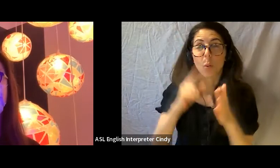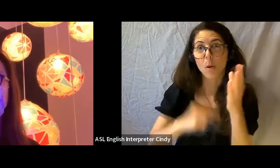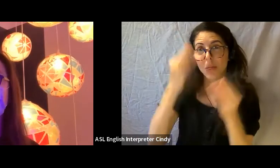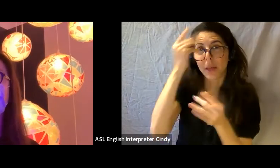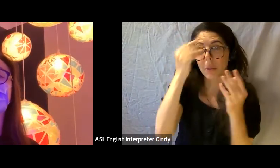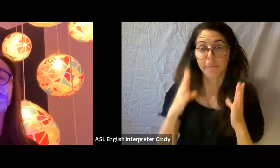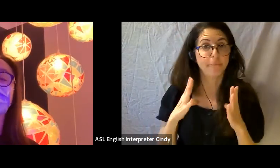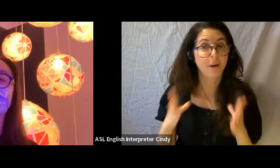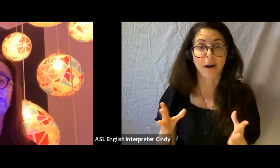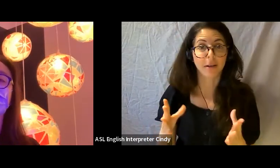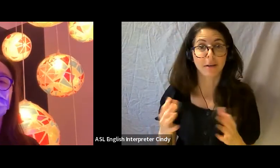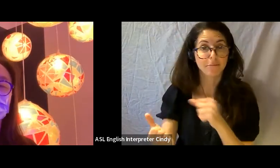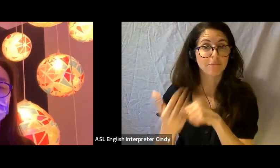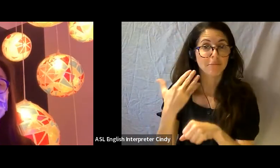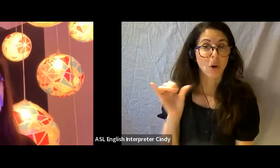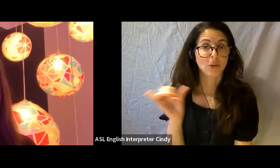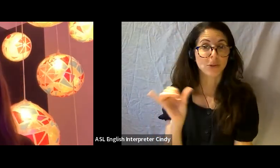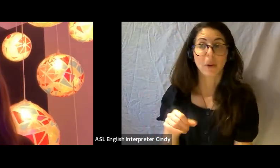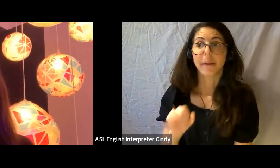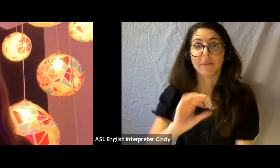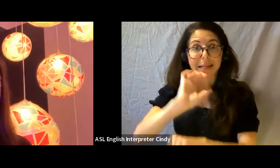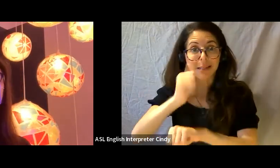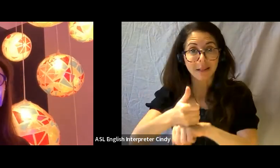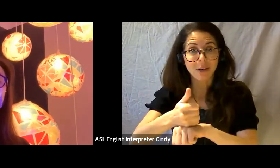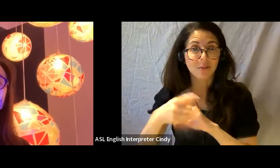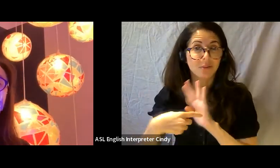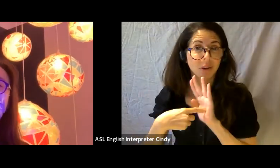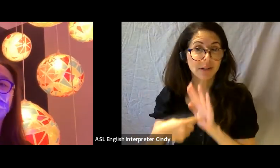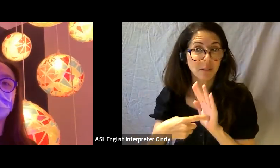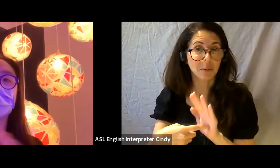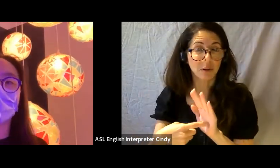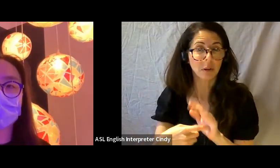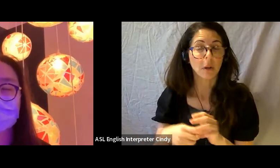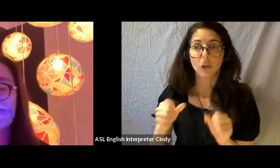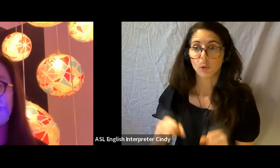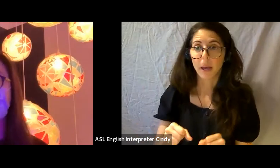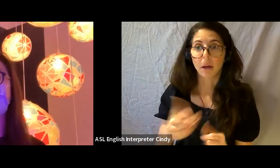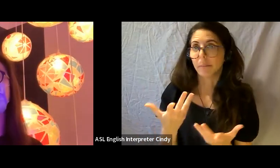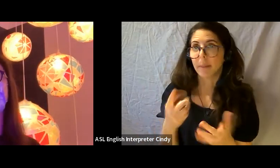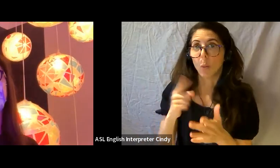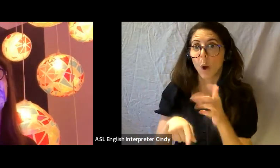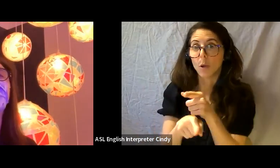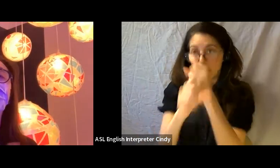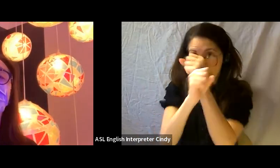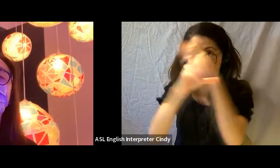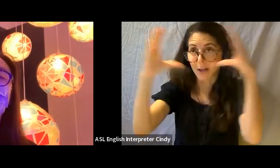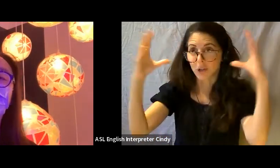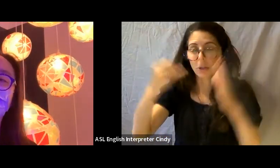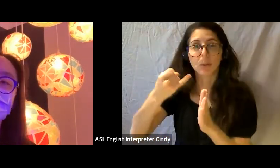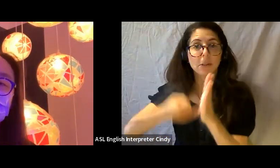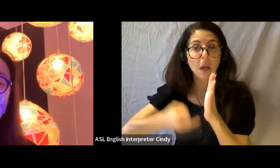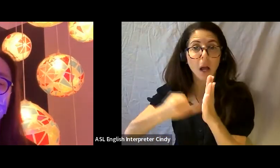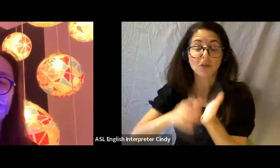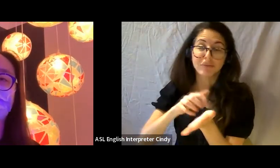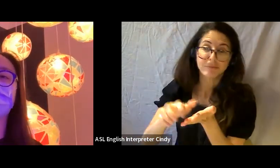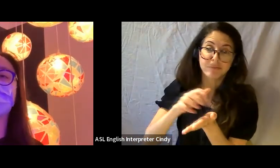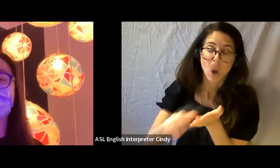if its an installation for instance, you can sketch what you imagine the space to be, what you need to make it happen